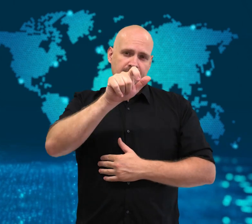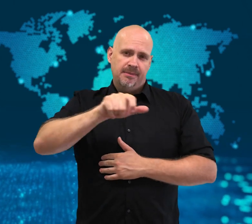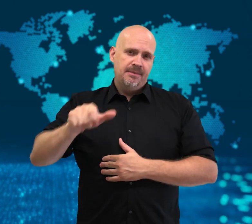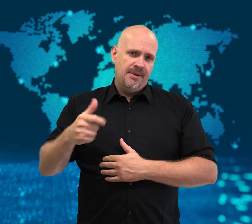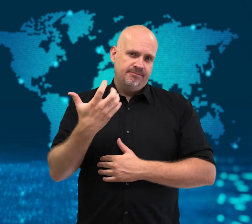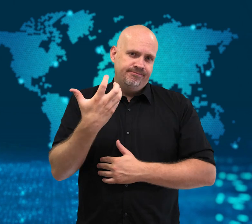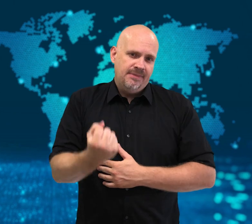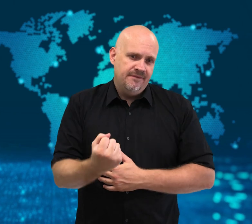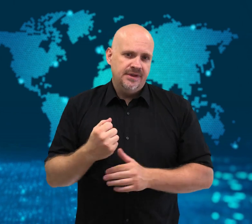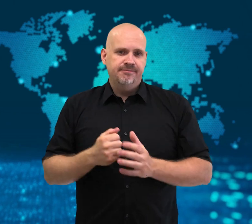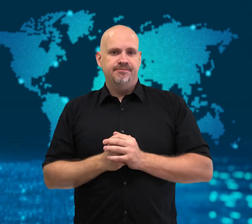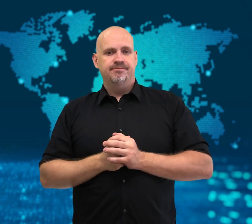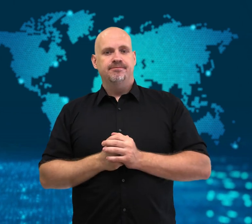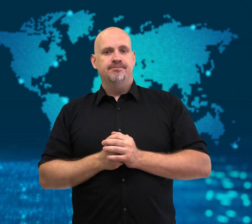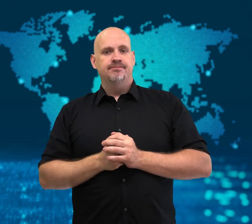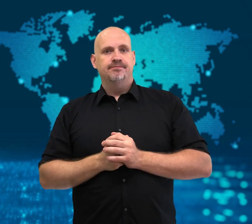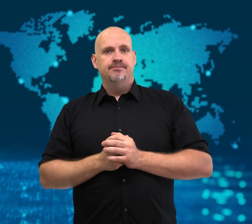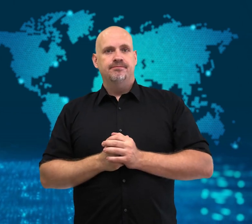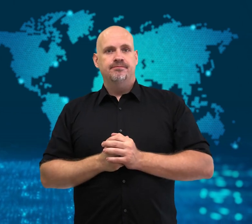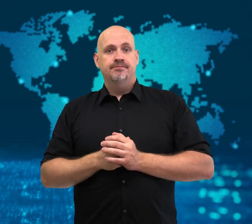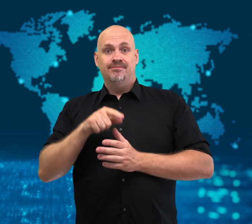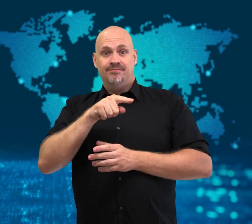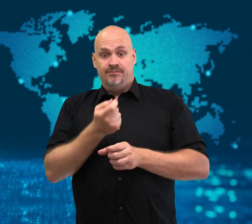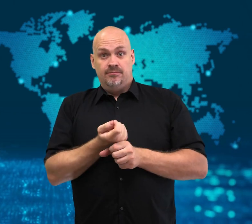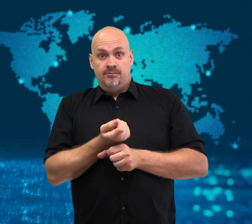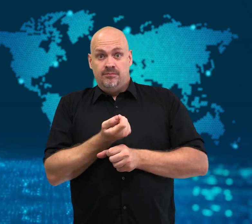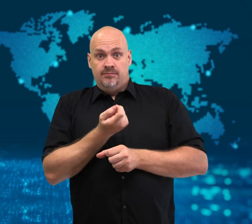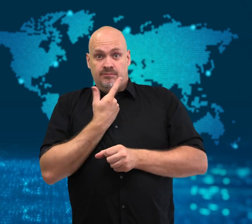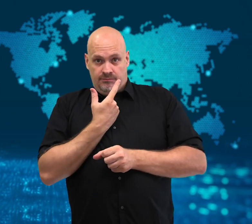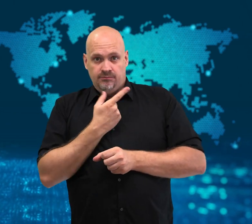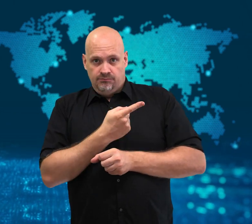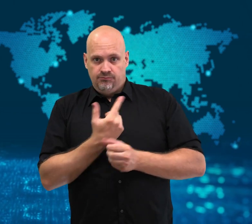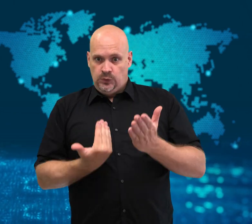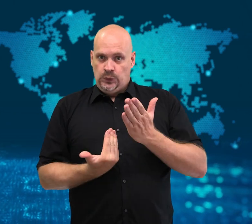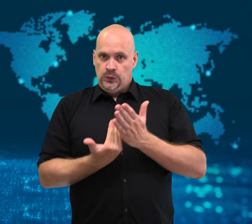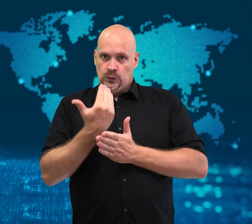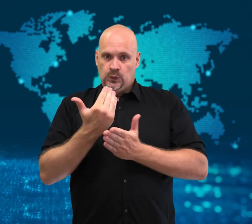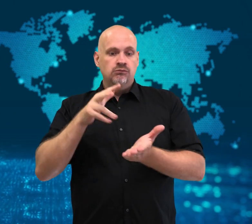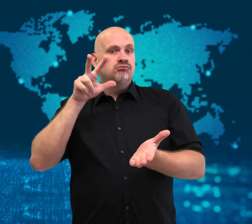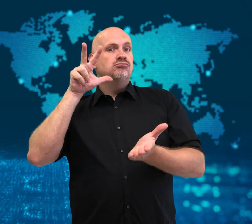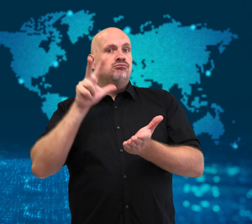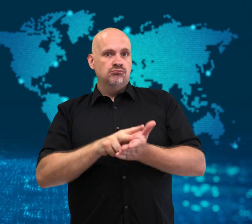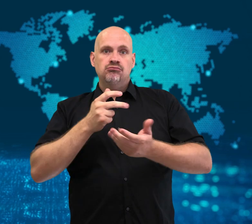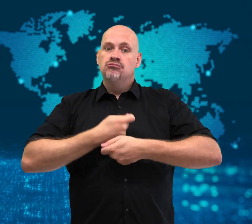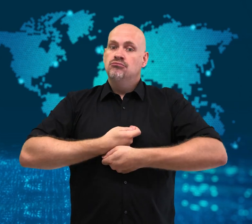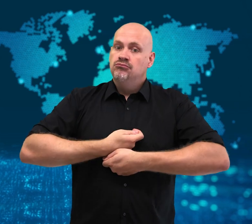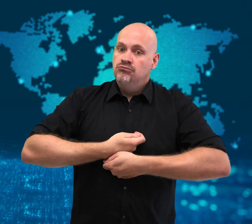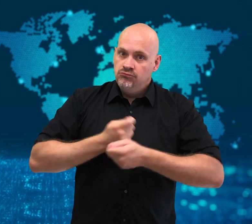Though the drug is approved for public use,